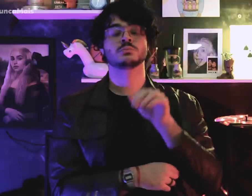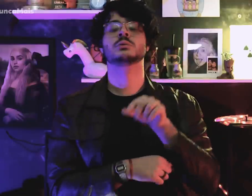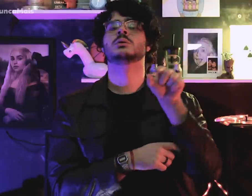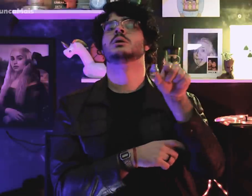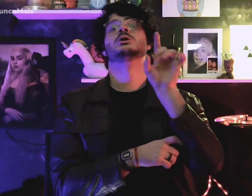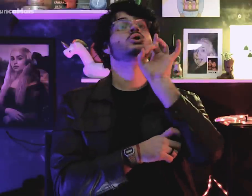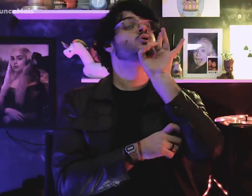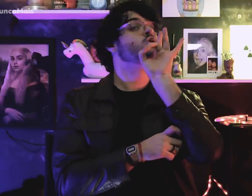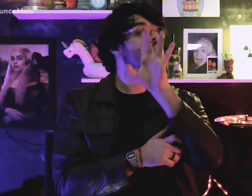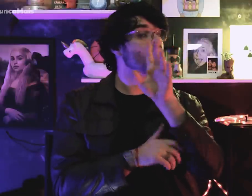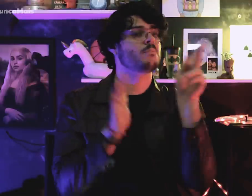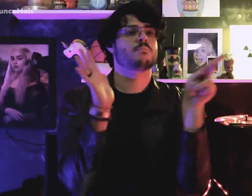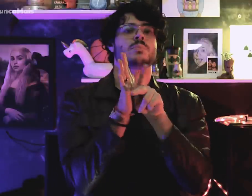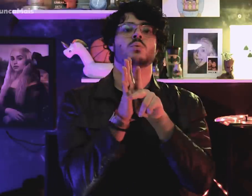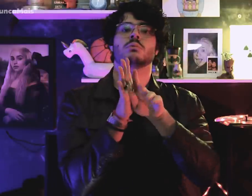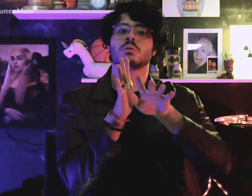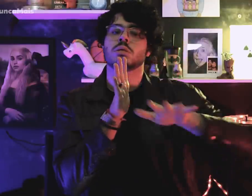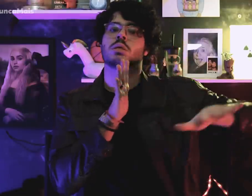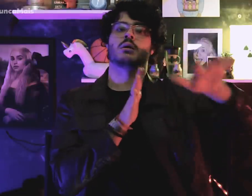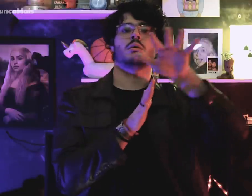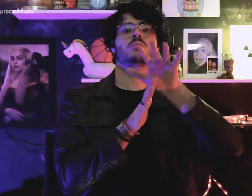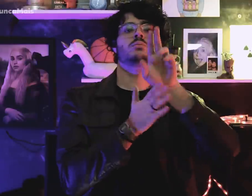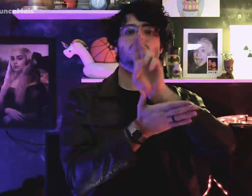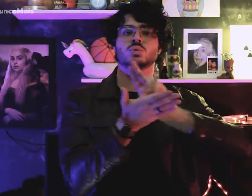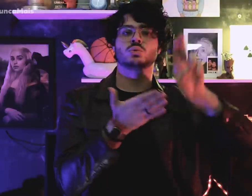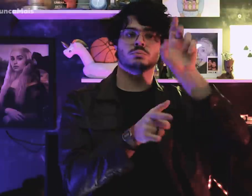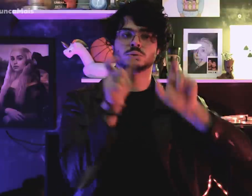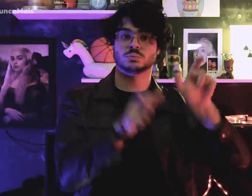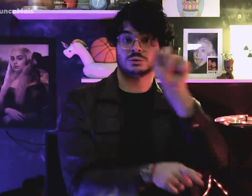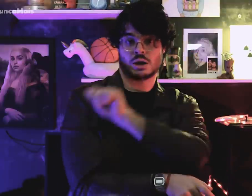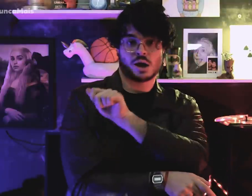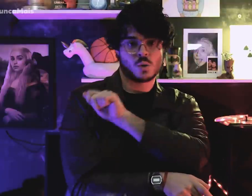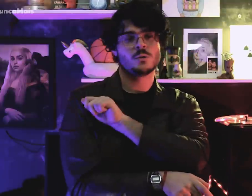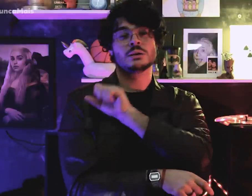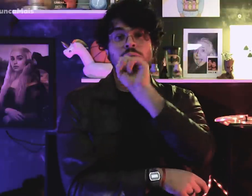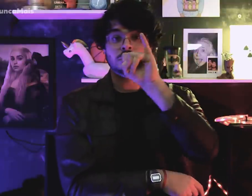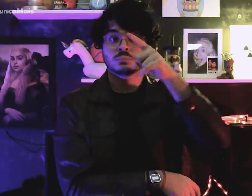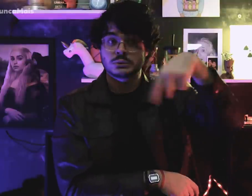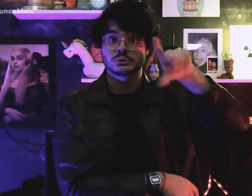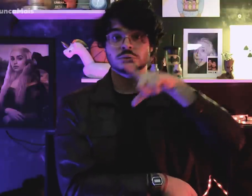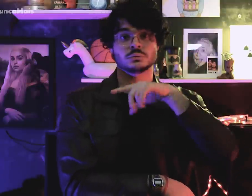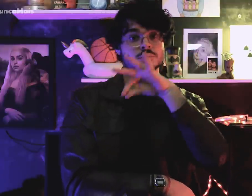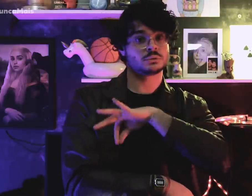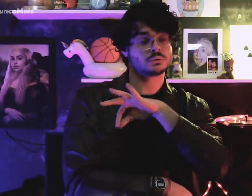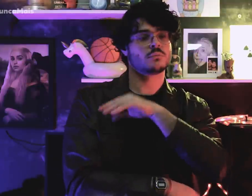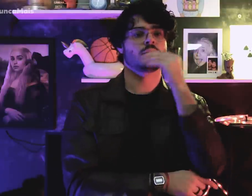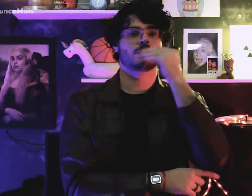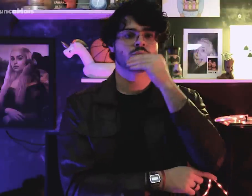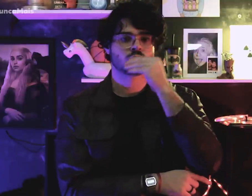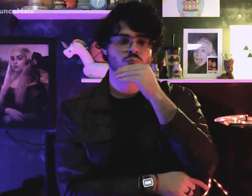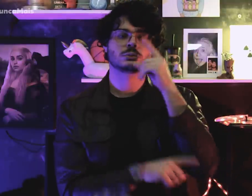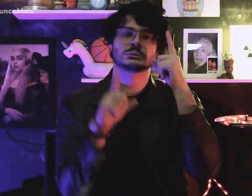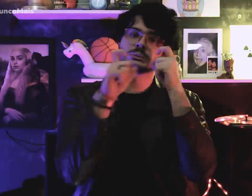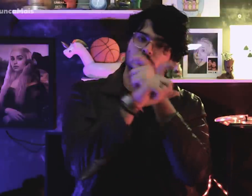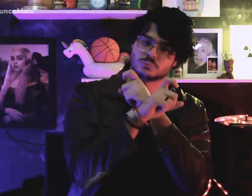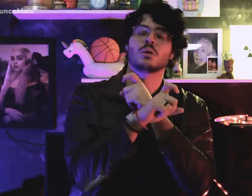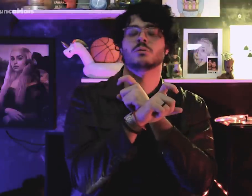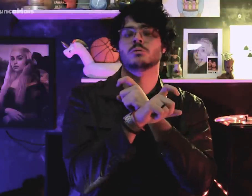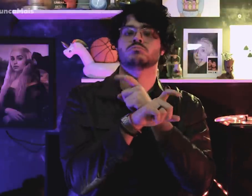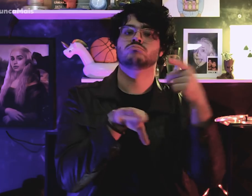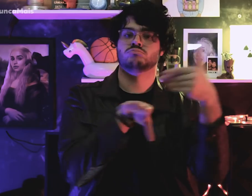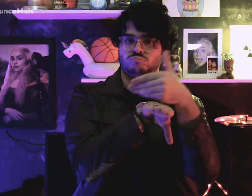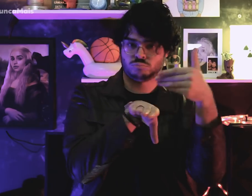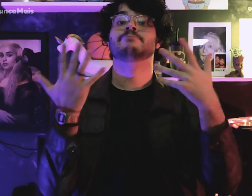for low-income students